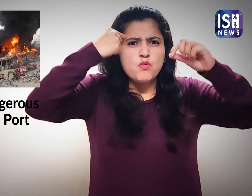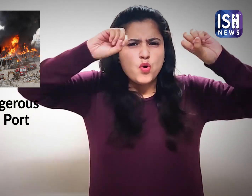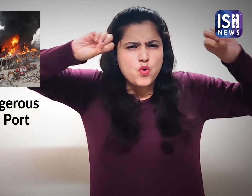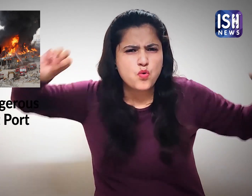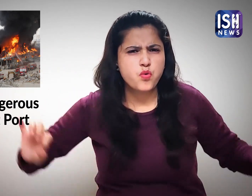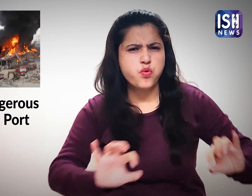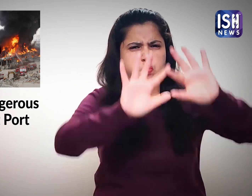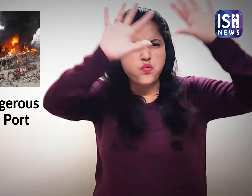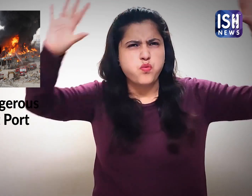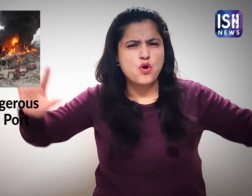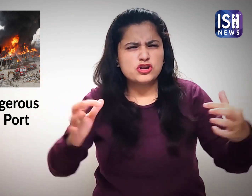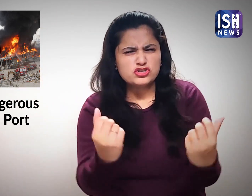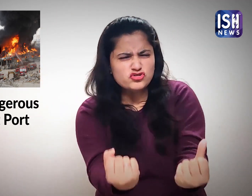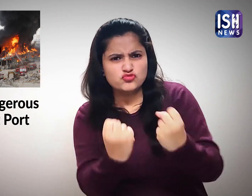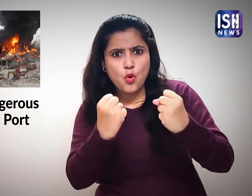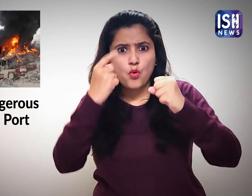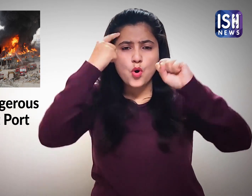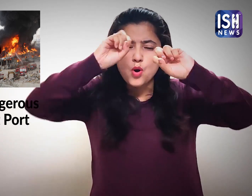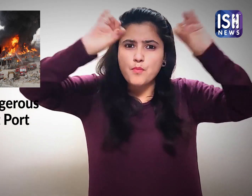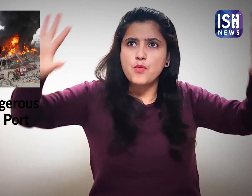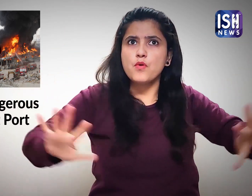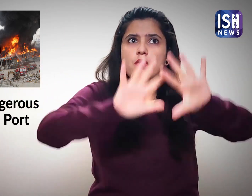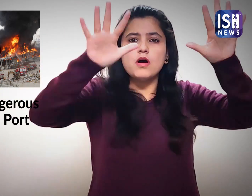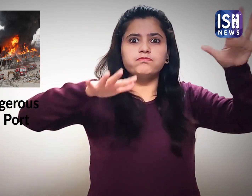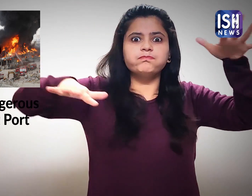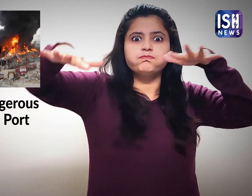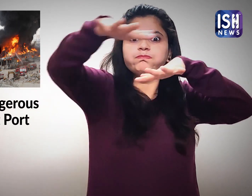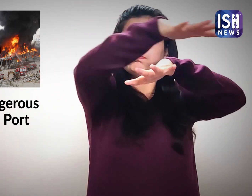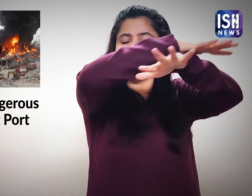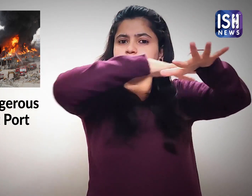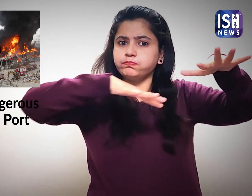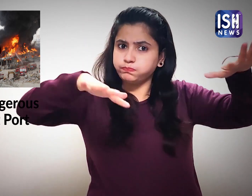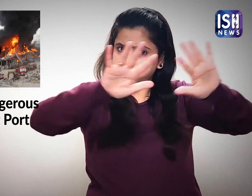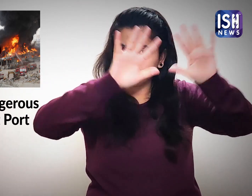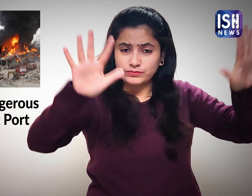Thick black smoke was seen emerging at the site.